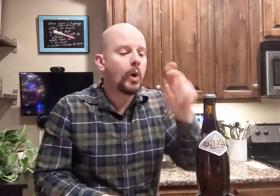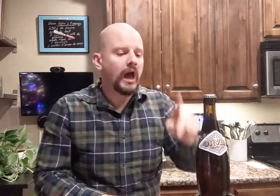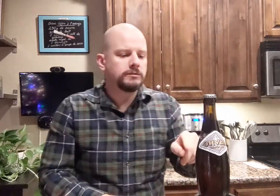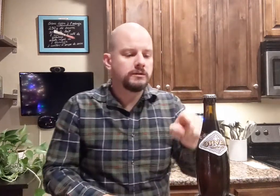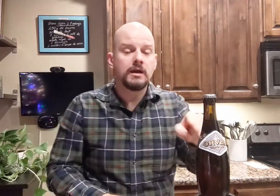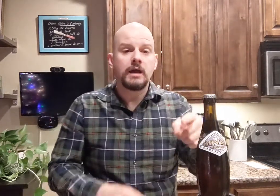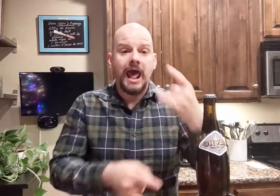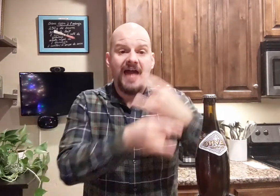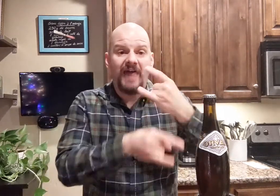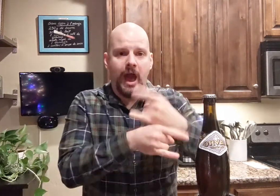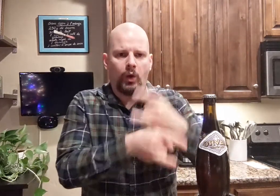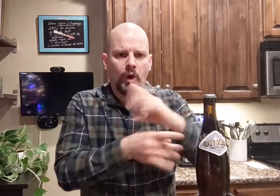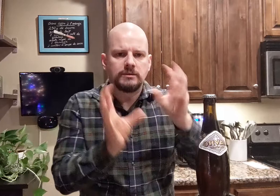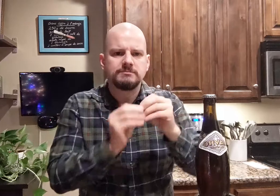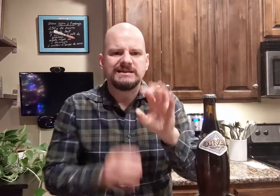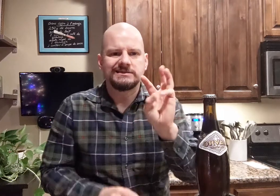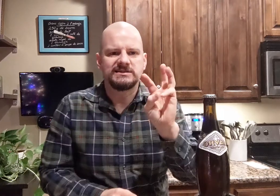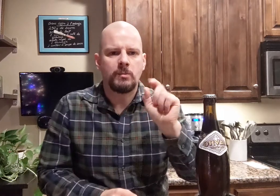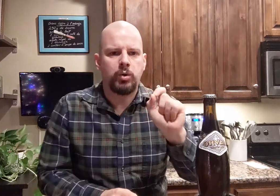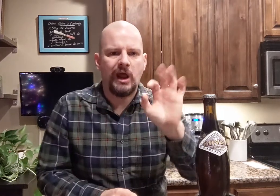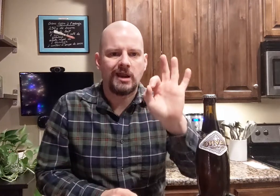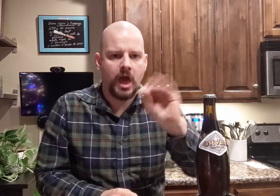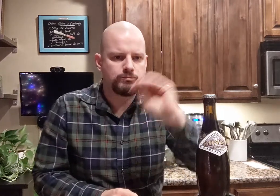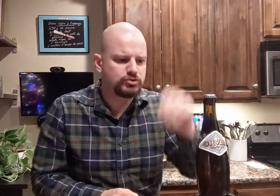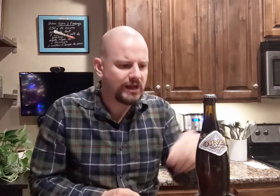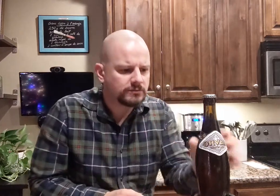Okay, the alcohol is 6.9%.